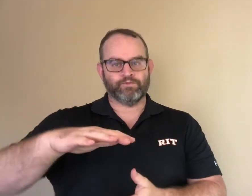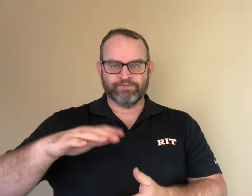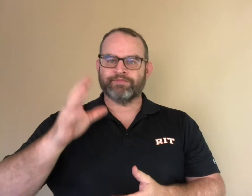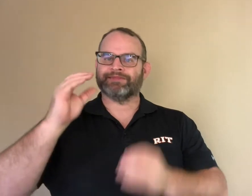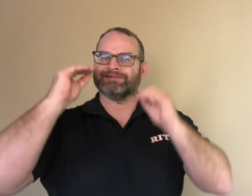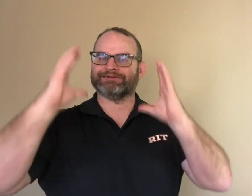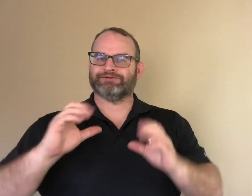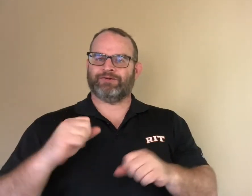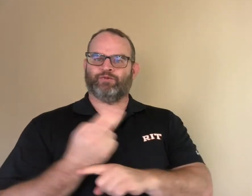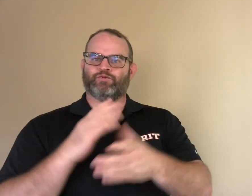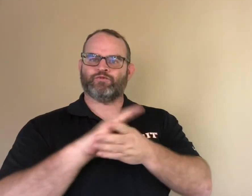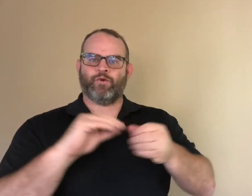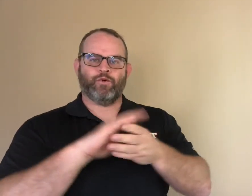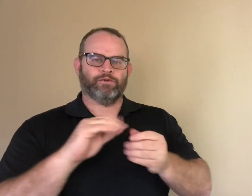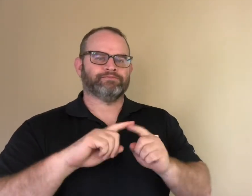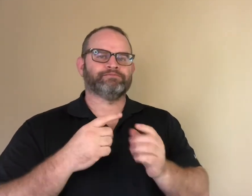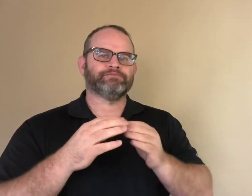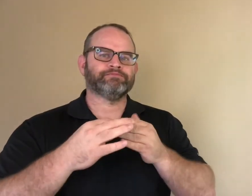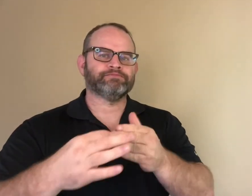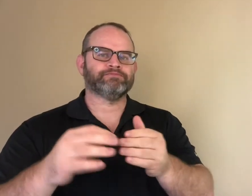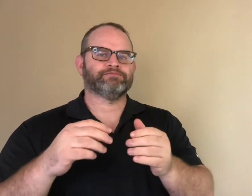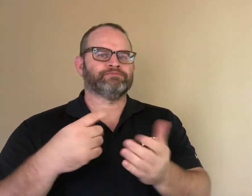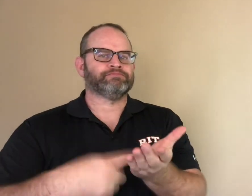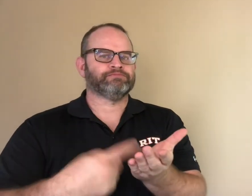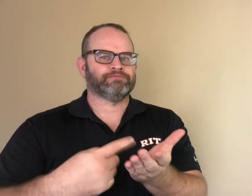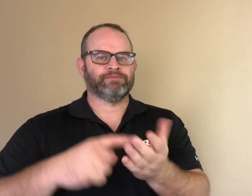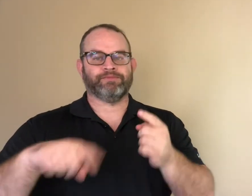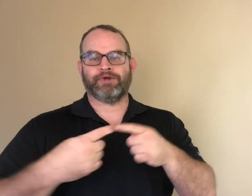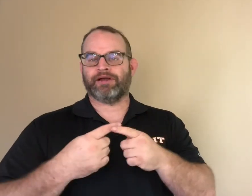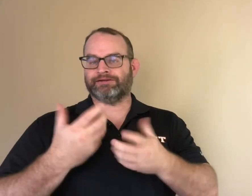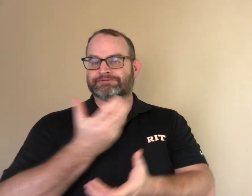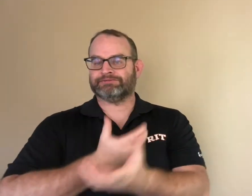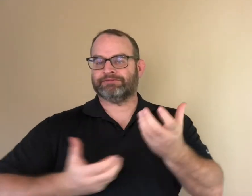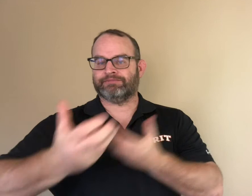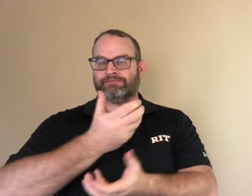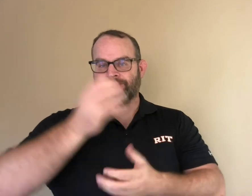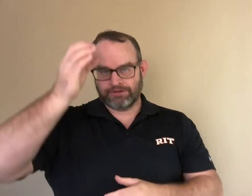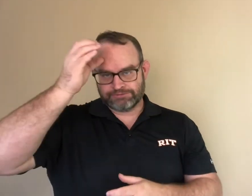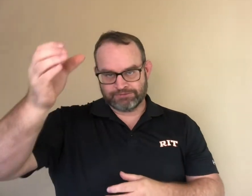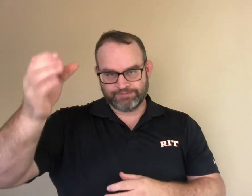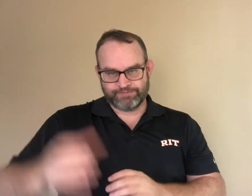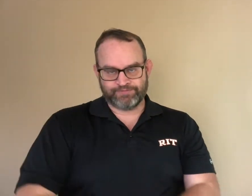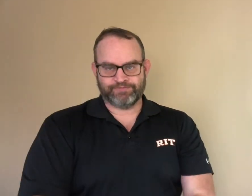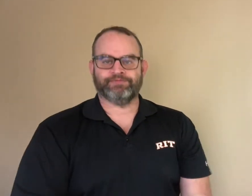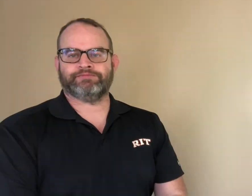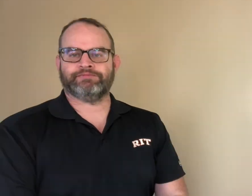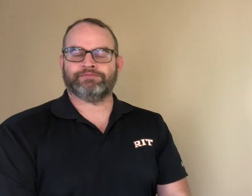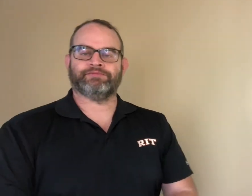The teachers also can use STEM stories as part of their lessons on STEM concepts.